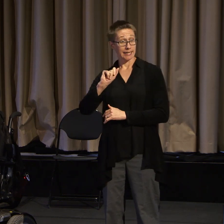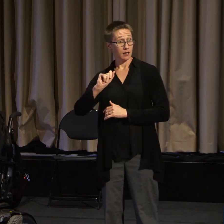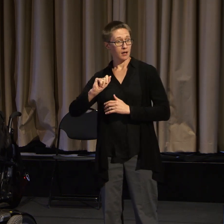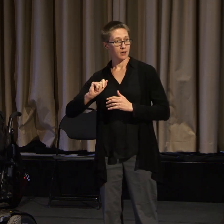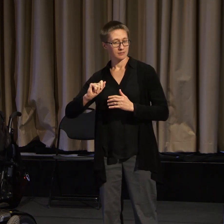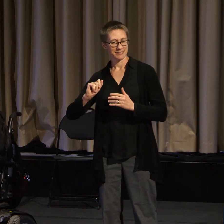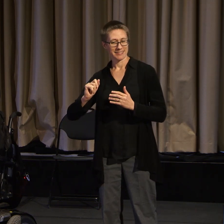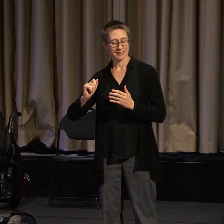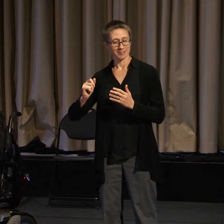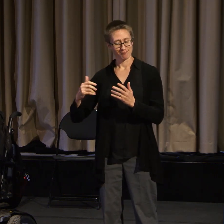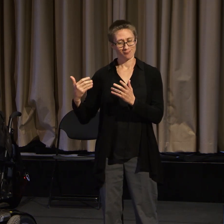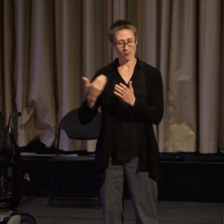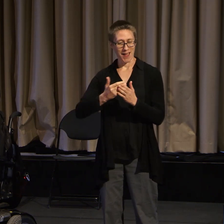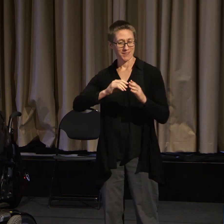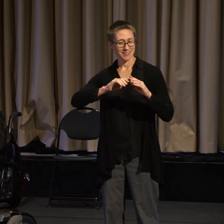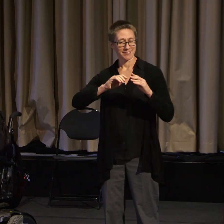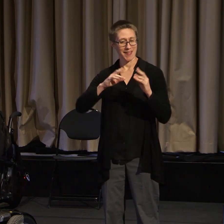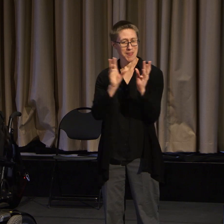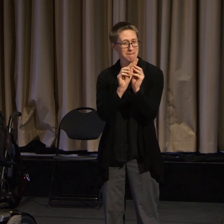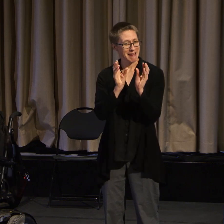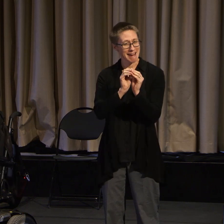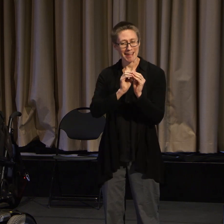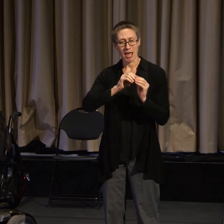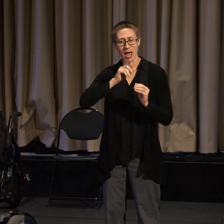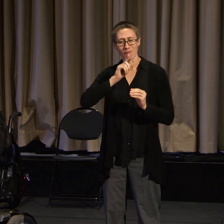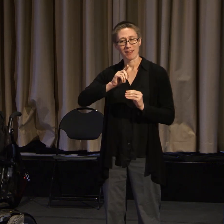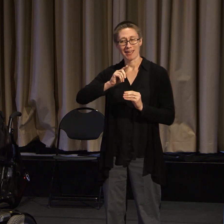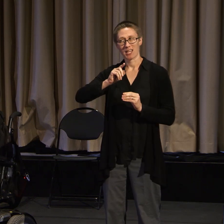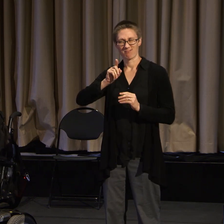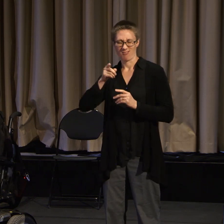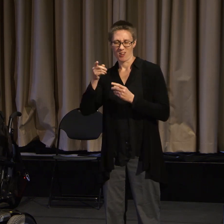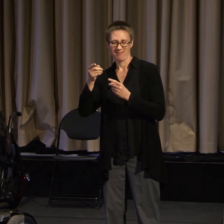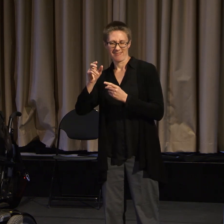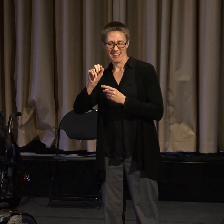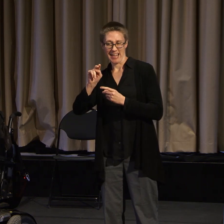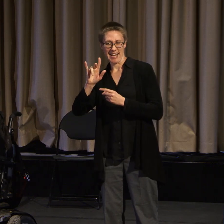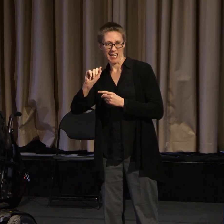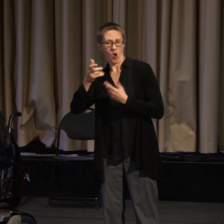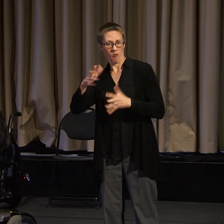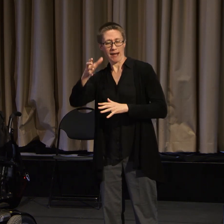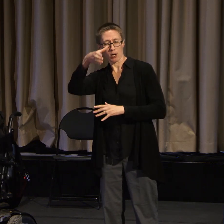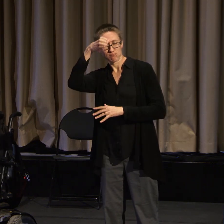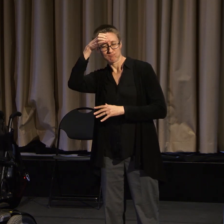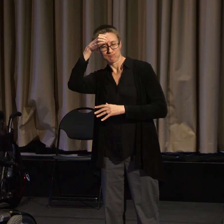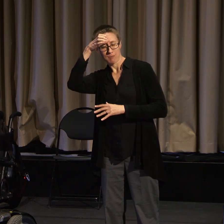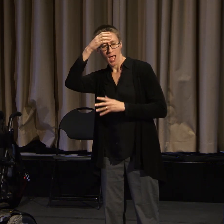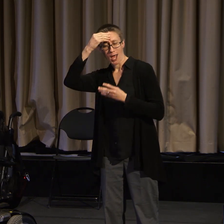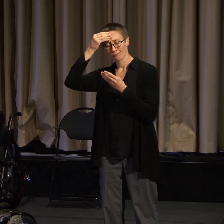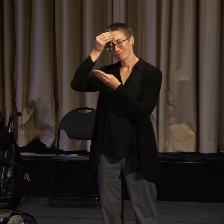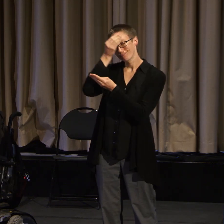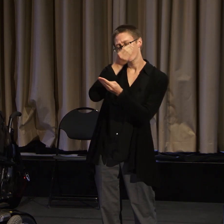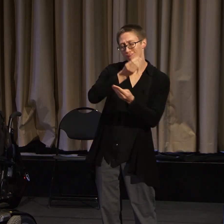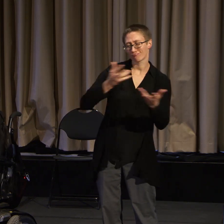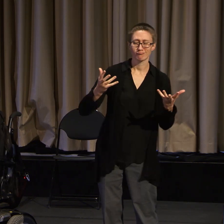how we take care of our people. No one's going to leave you alone and no one's going to let anything bad happen to you.